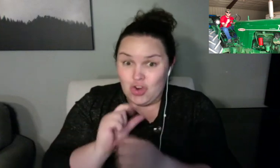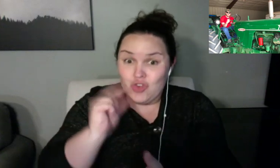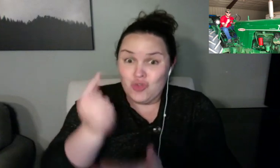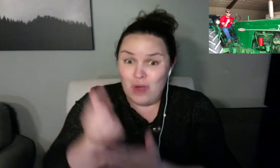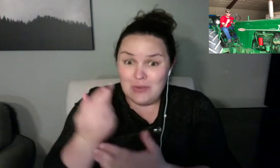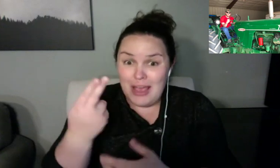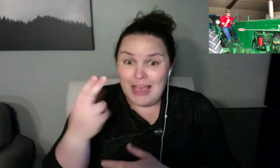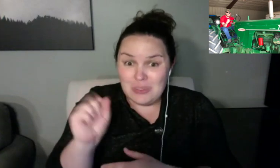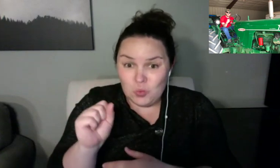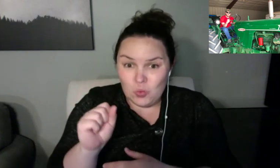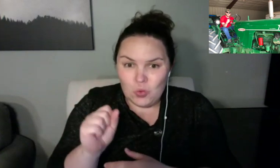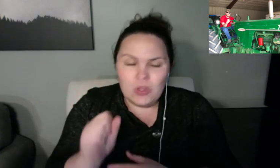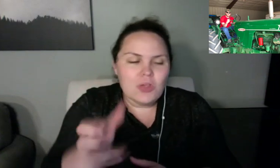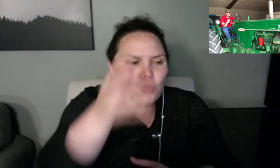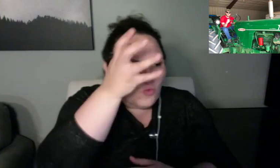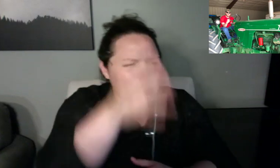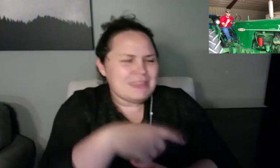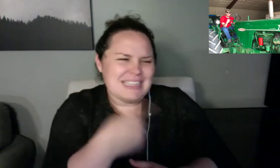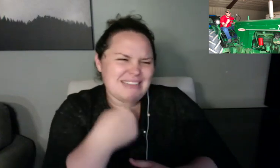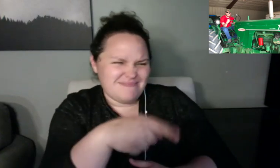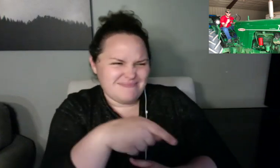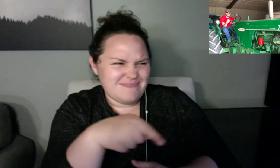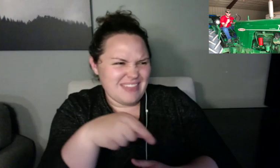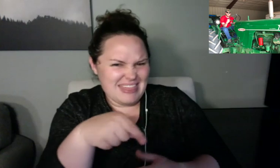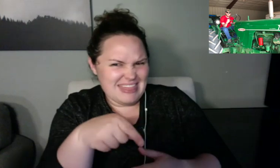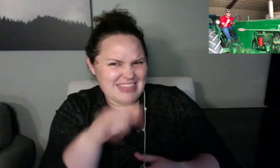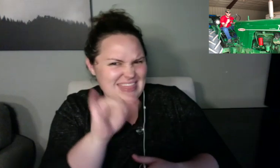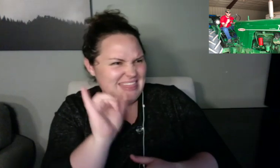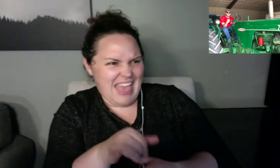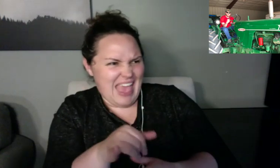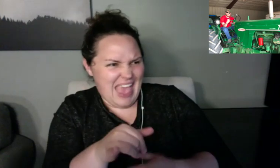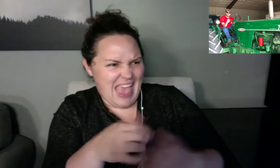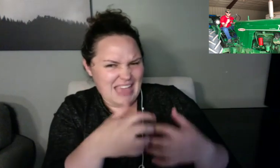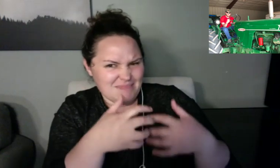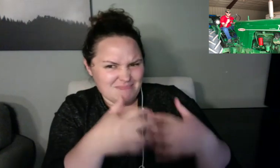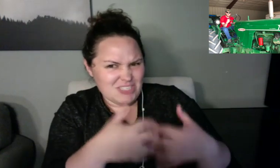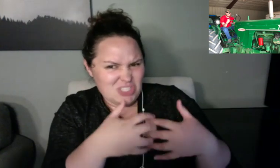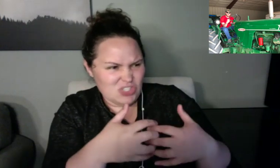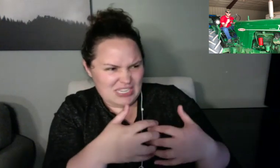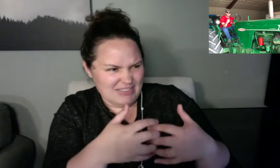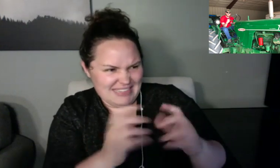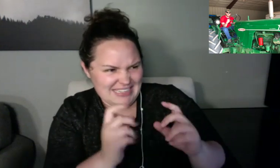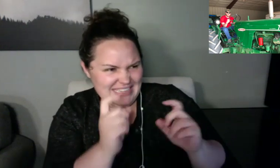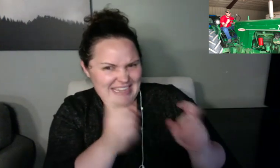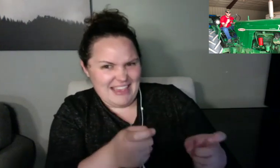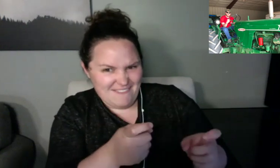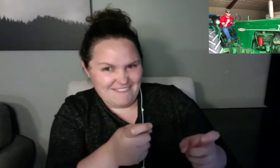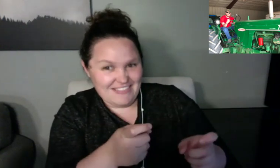Where did you learn to do the dance? >> Did you learn it at school?